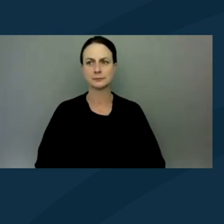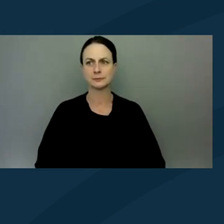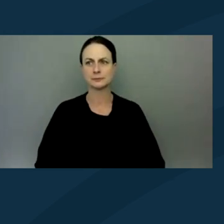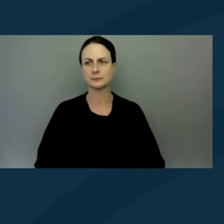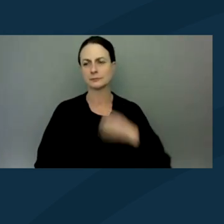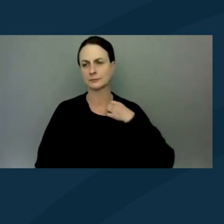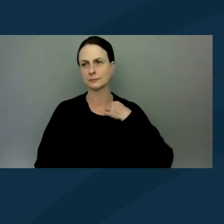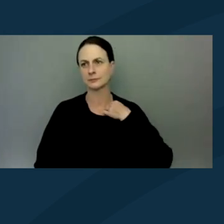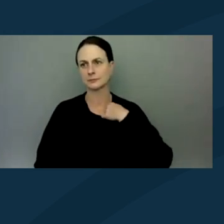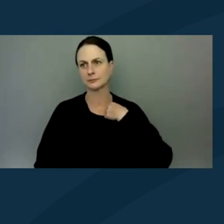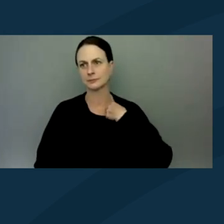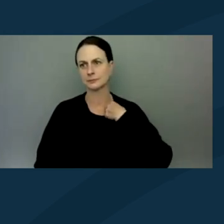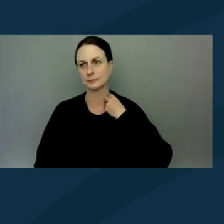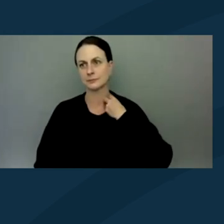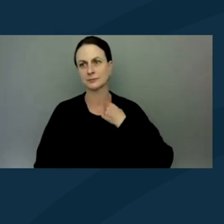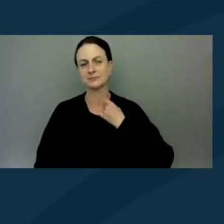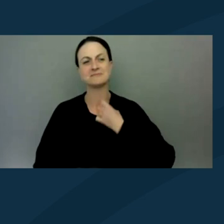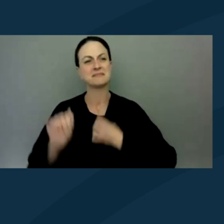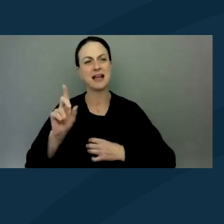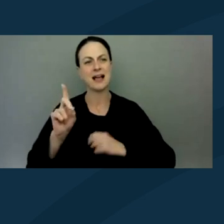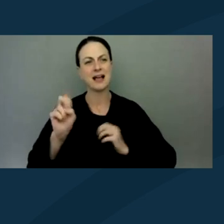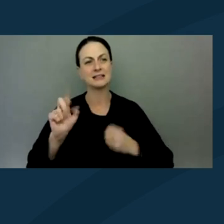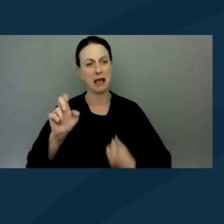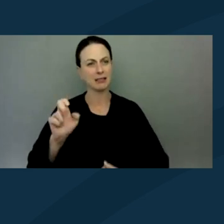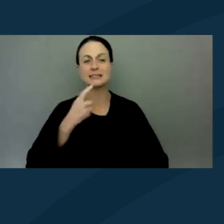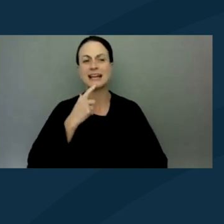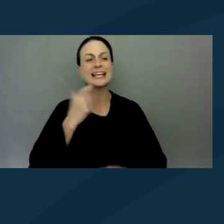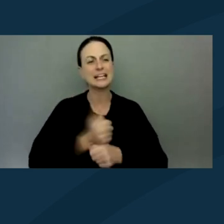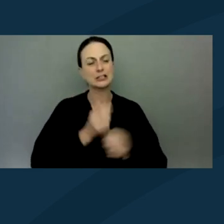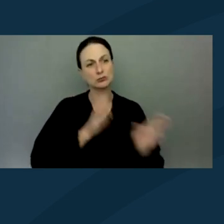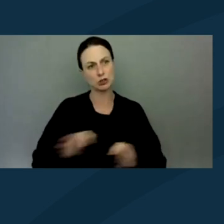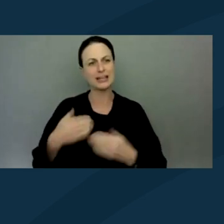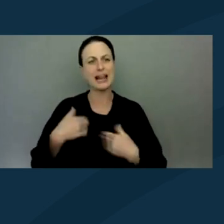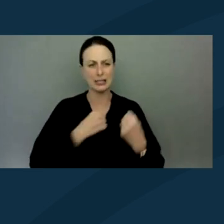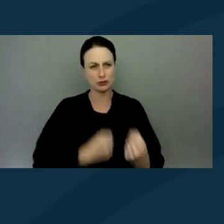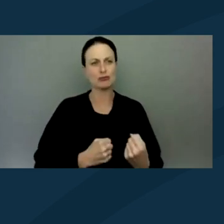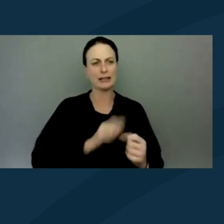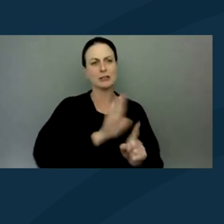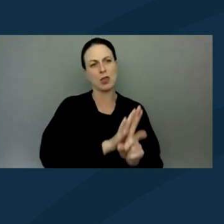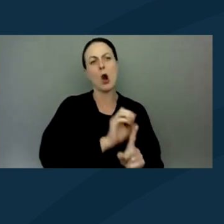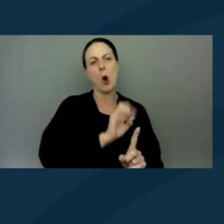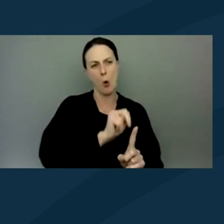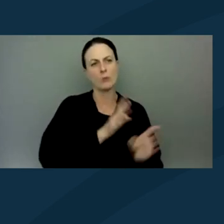Well, I mean, I think each person's got strengths as a protestor depending on just their individual personality